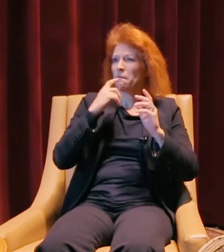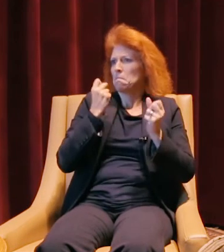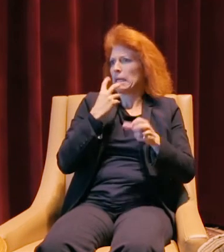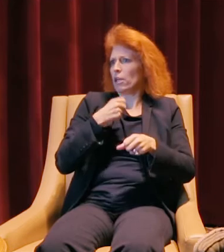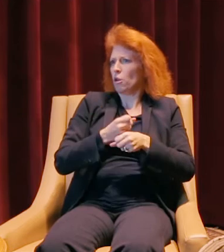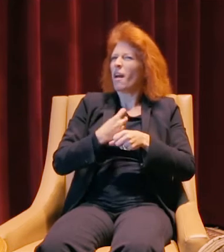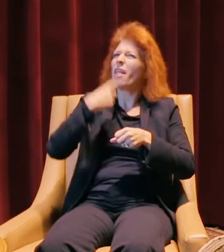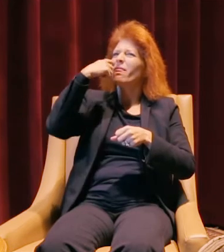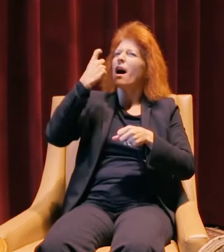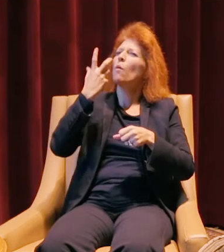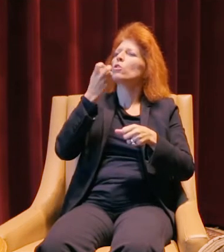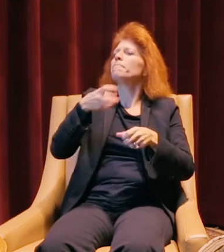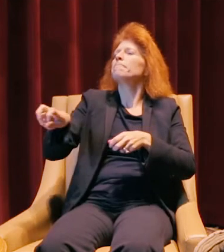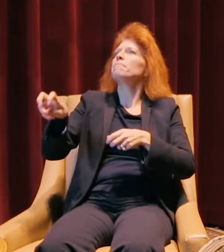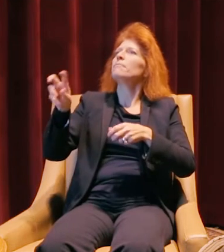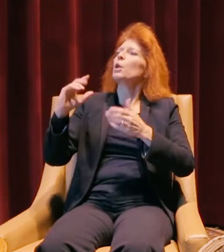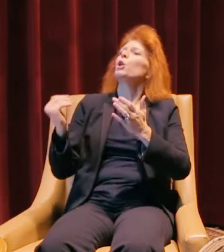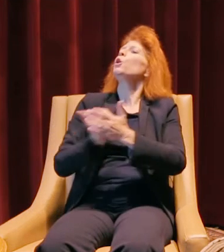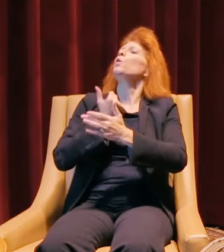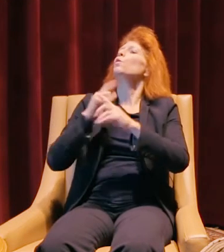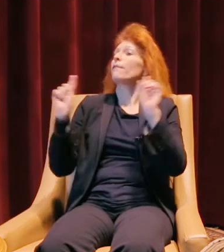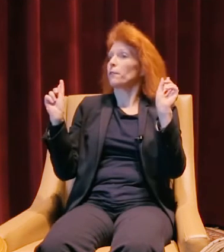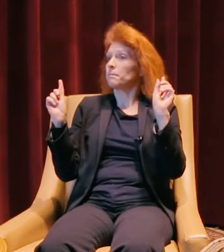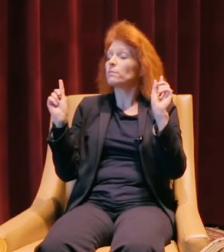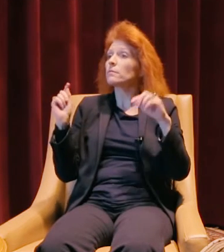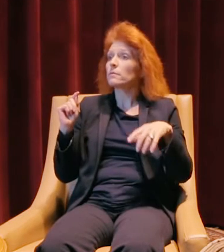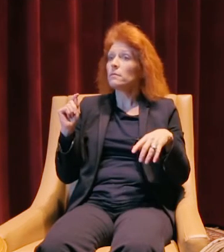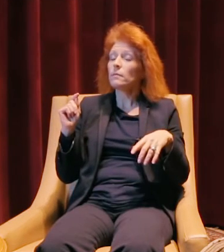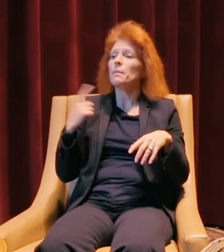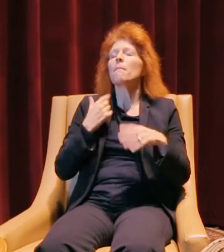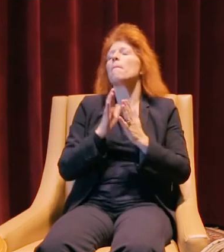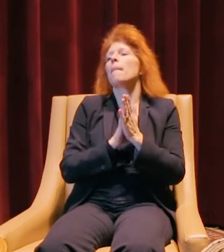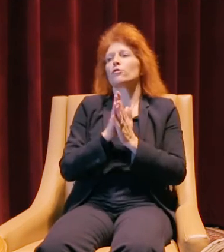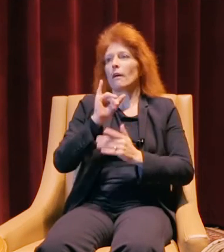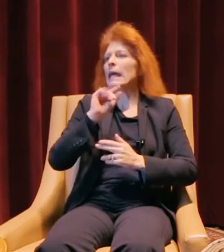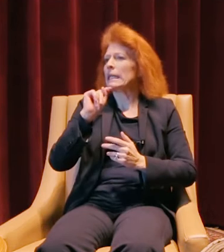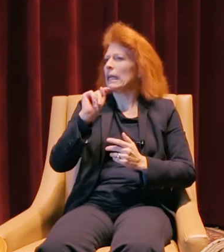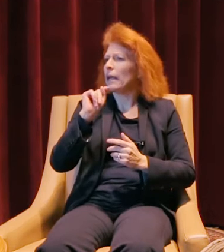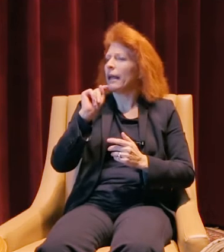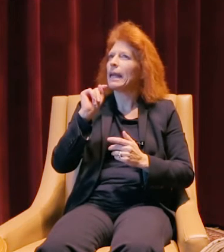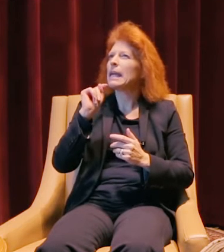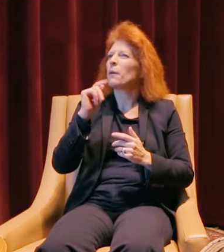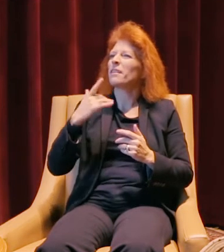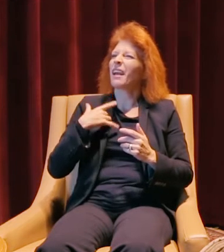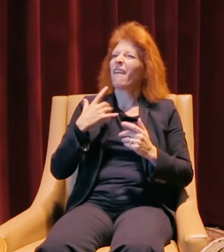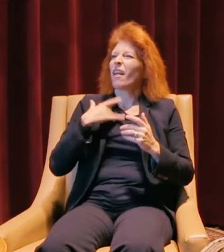I think I need somethin' a little bit new and different. My passion for IT kind of flatlined.